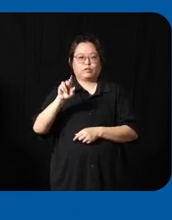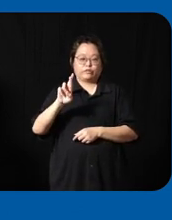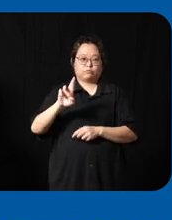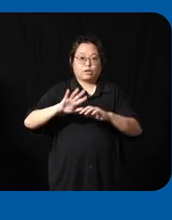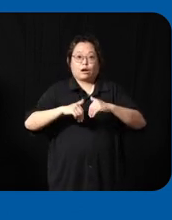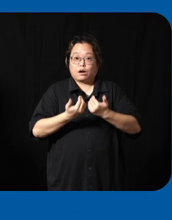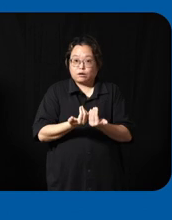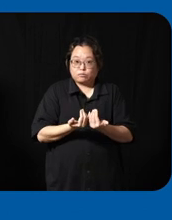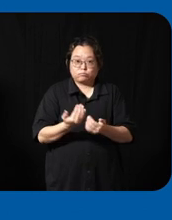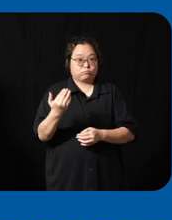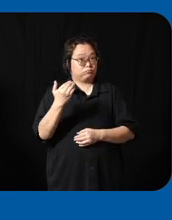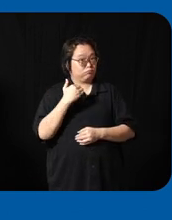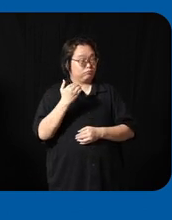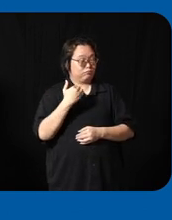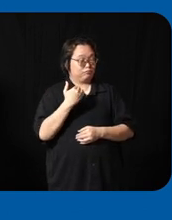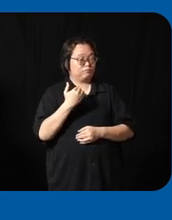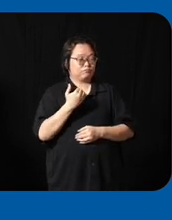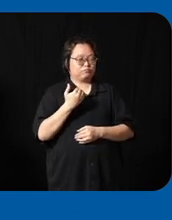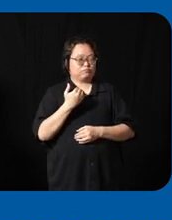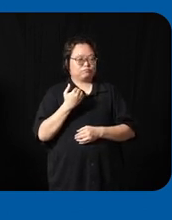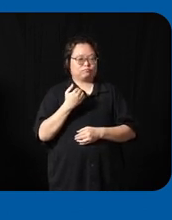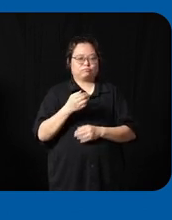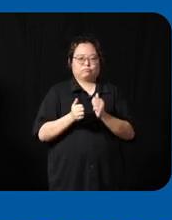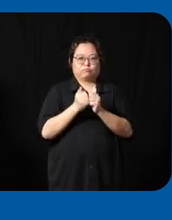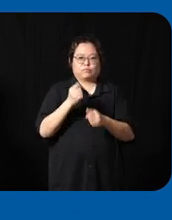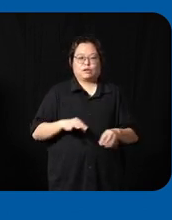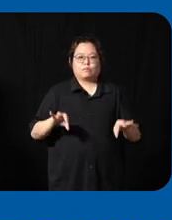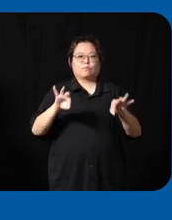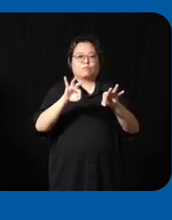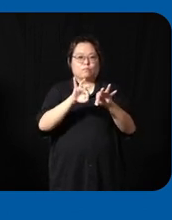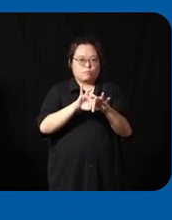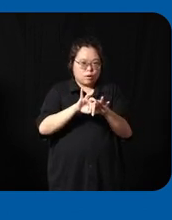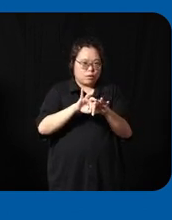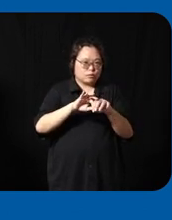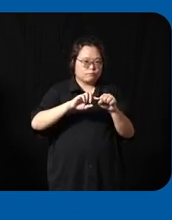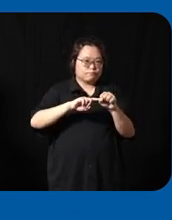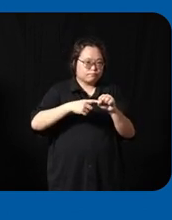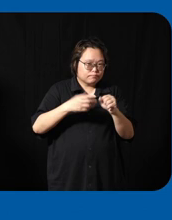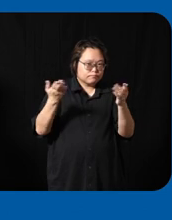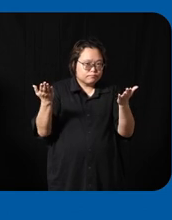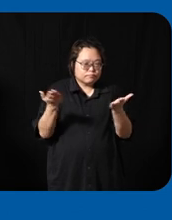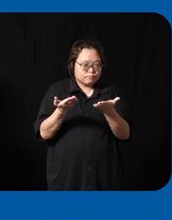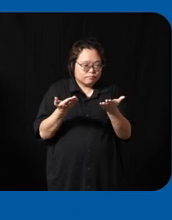you ask of course uh the most important resource that any organization has are its people uh and